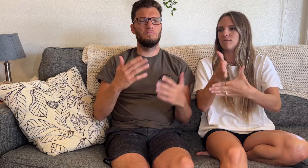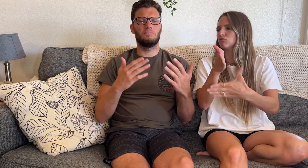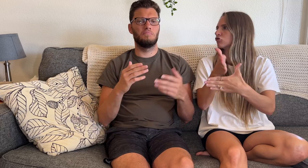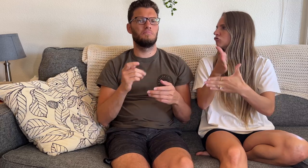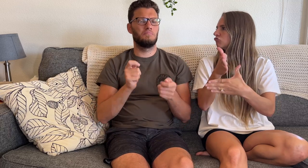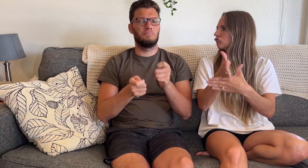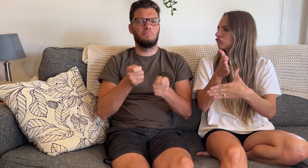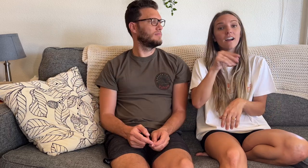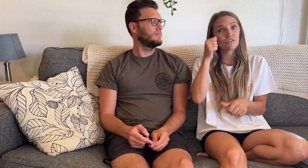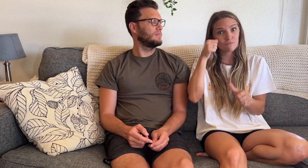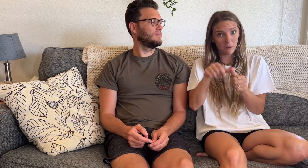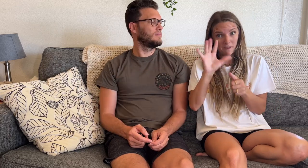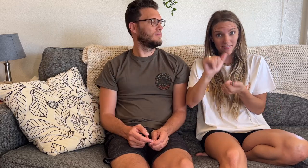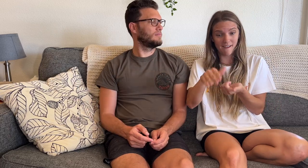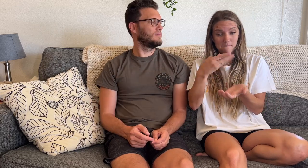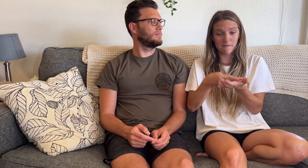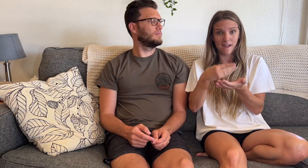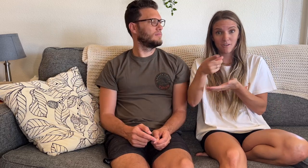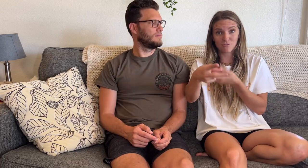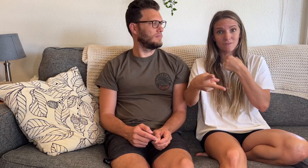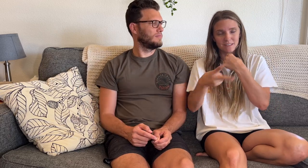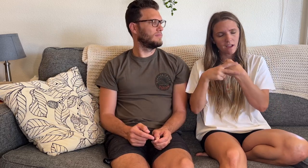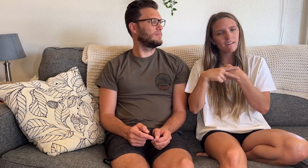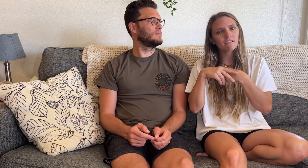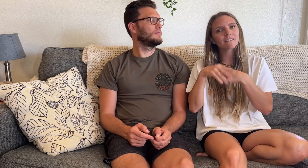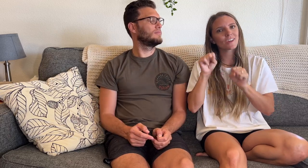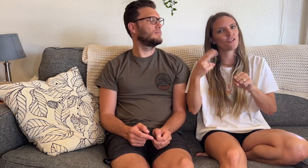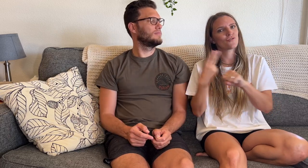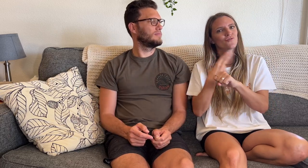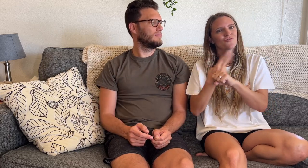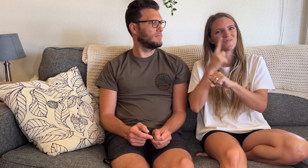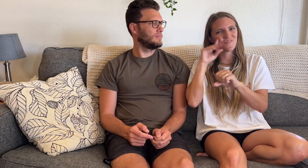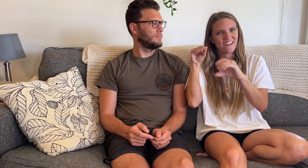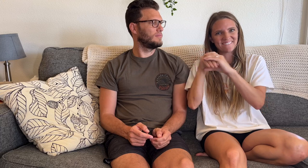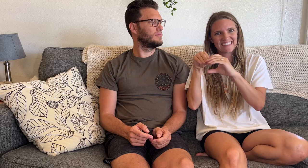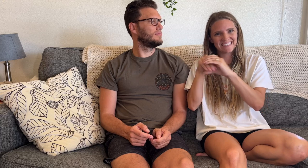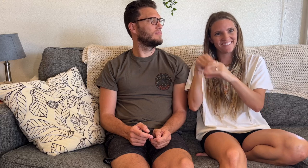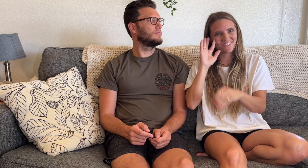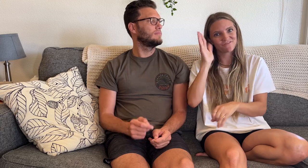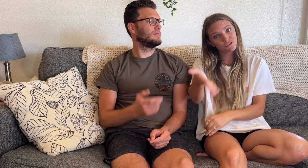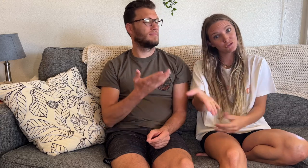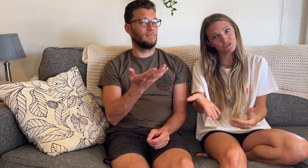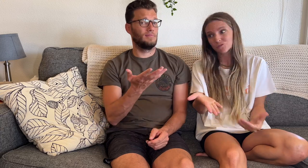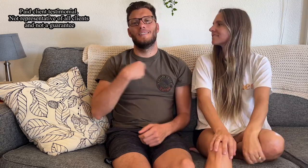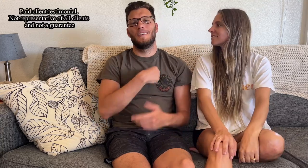And again, while your budgeting, remember that the money you’re going to save can be used to invest for your future!